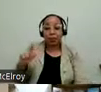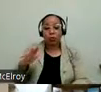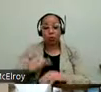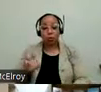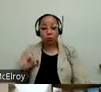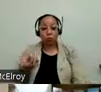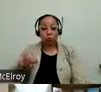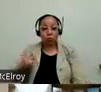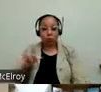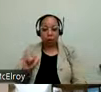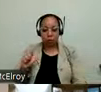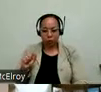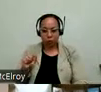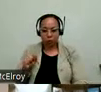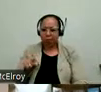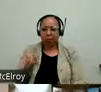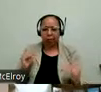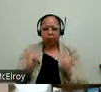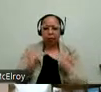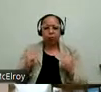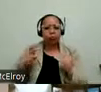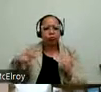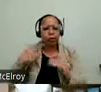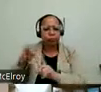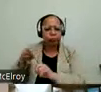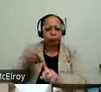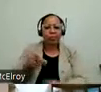council on July 20th. And it really takes a really accessibility needs as